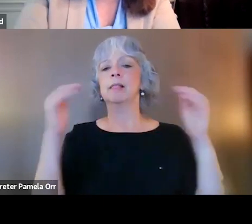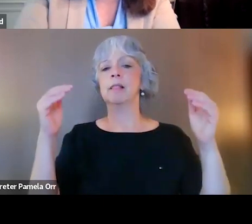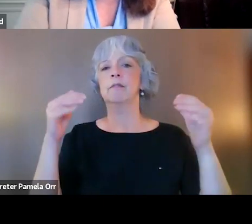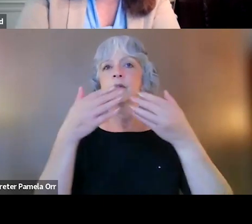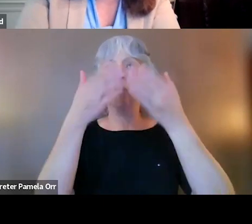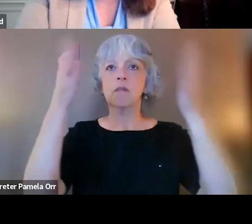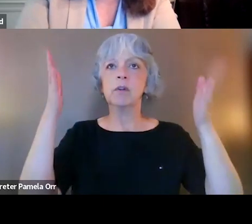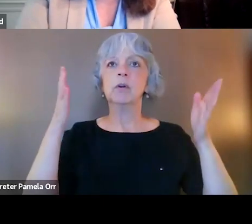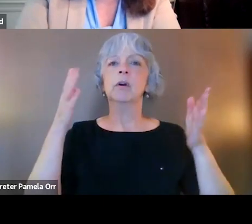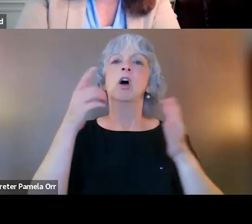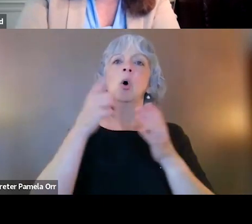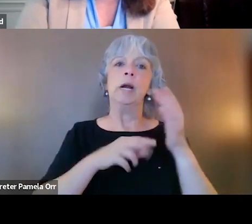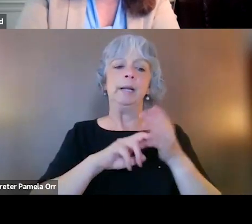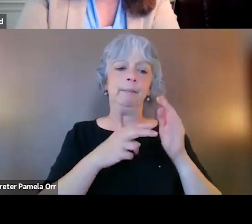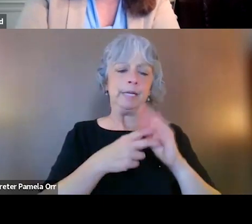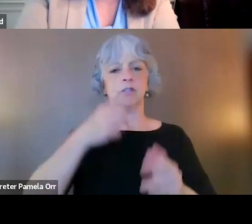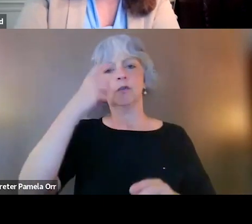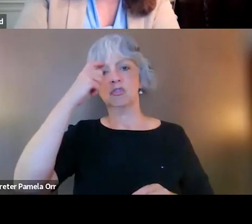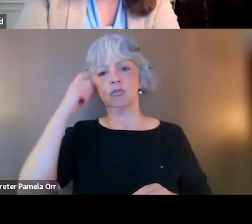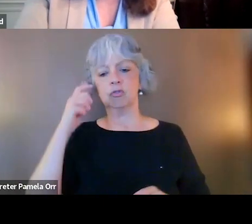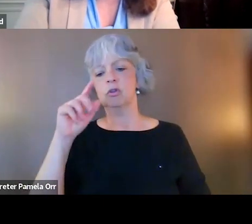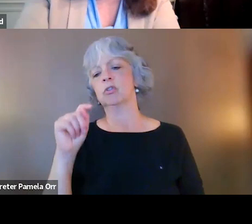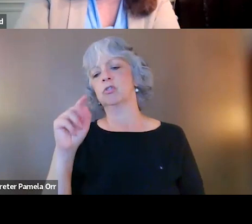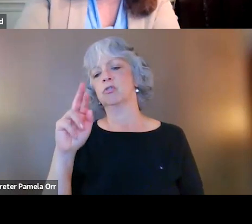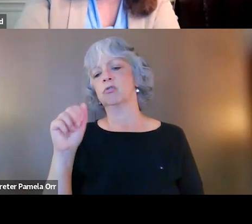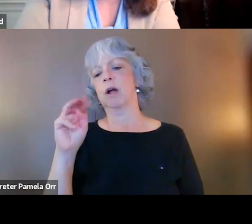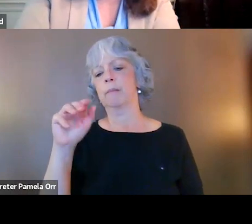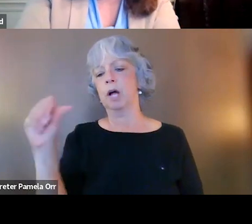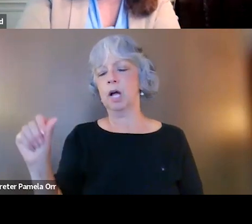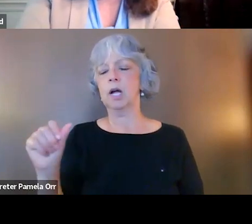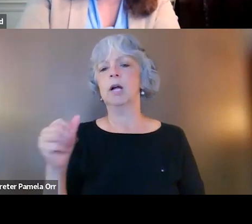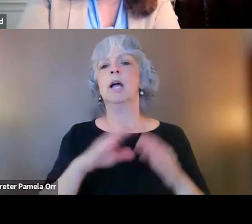and some really basic approaches and responses that can help